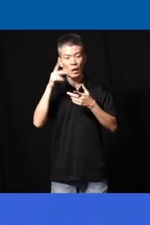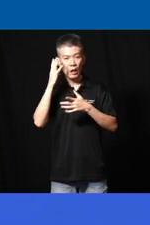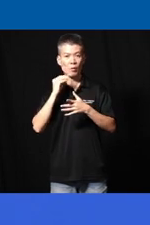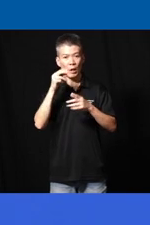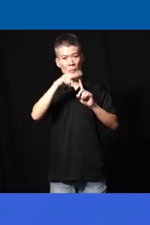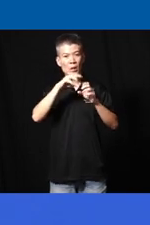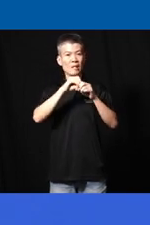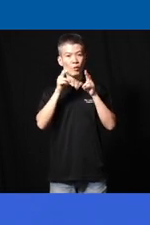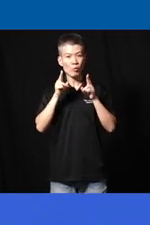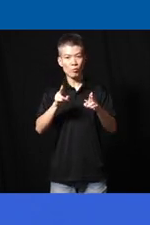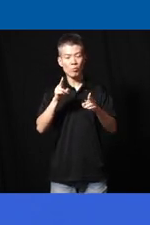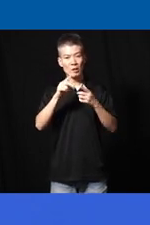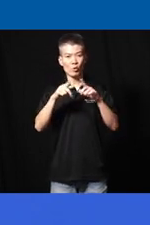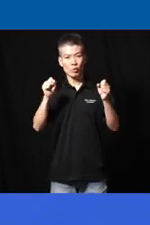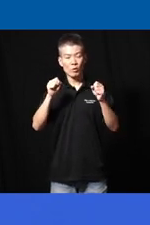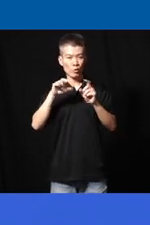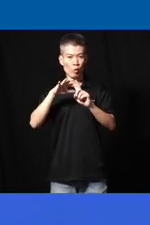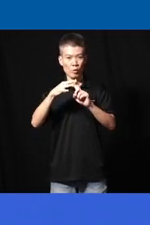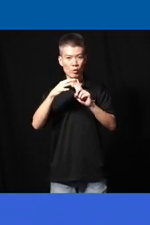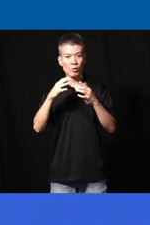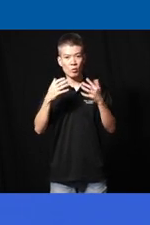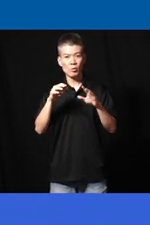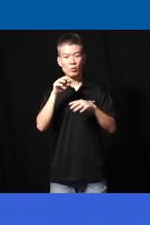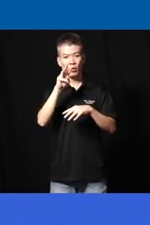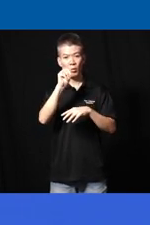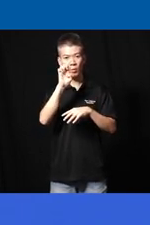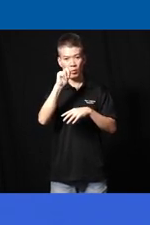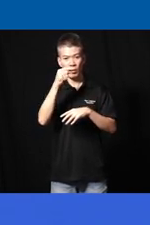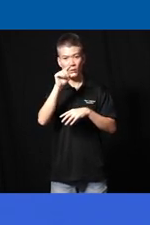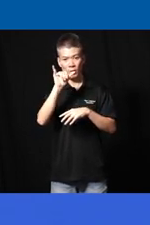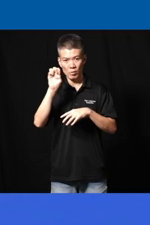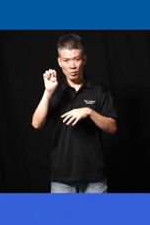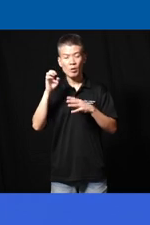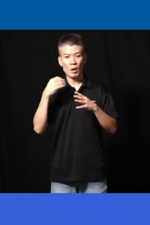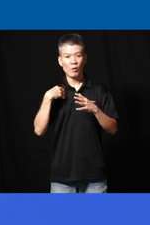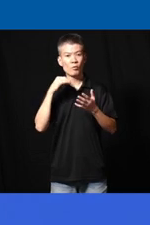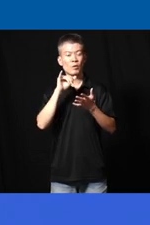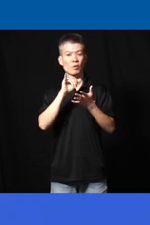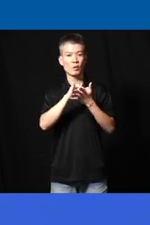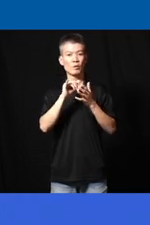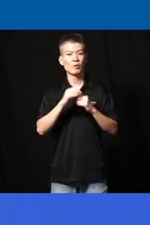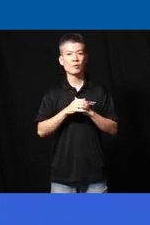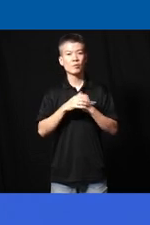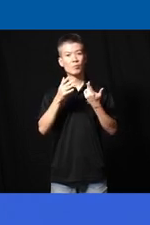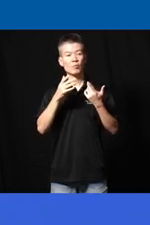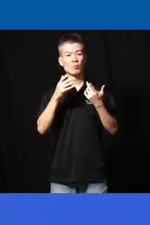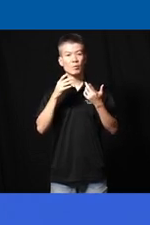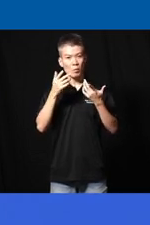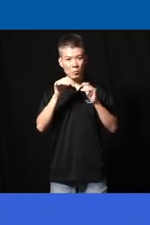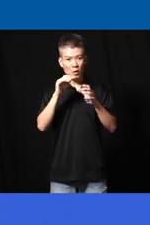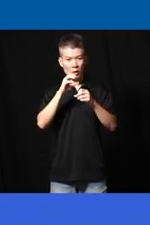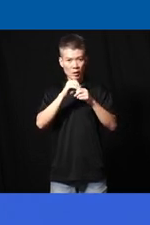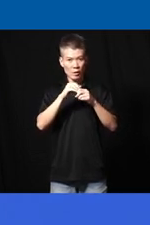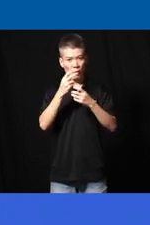Humanity linguistic context and then M having the the the luxury of playing in the both sides you